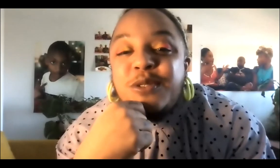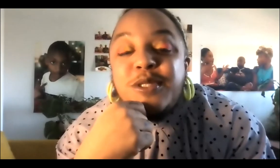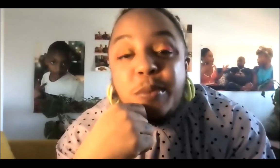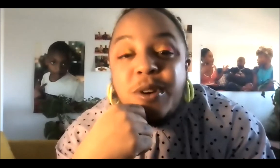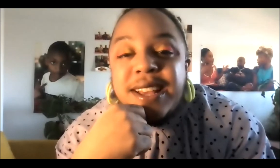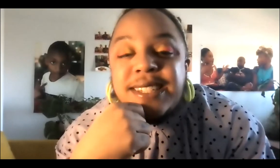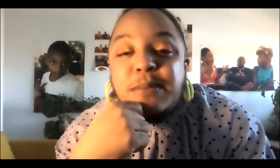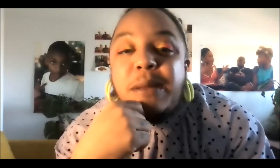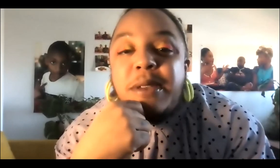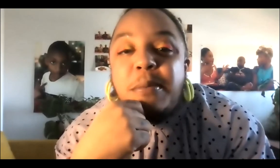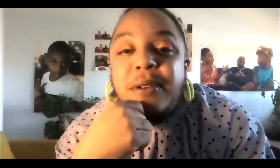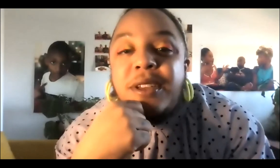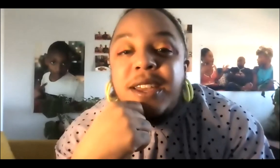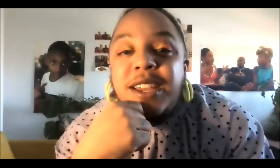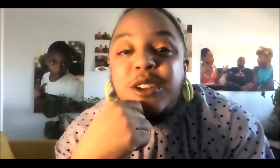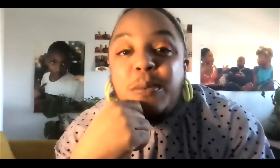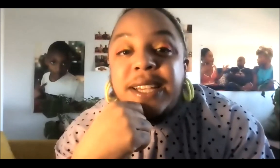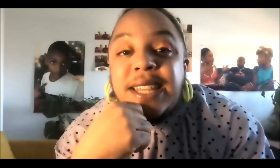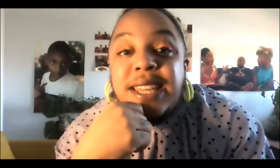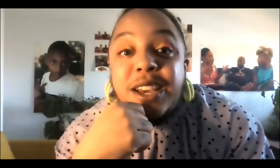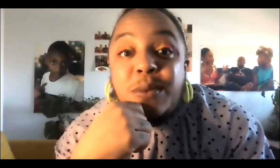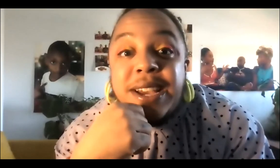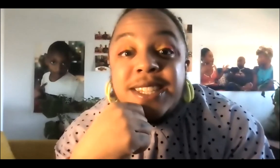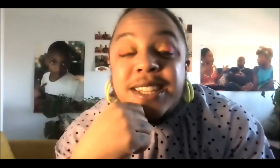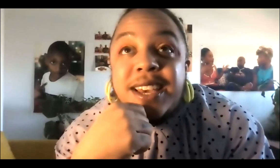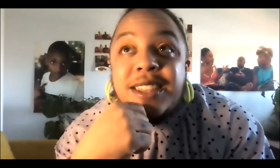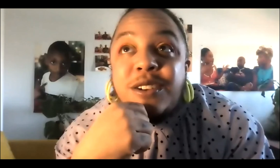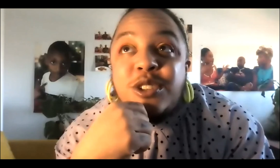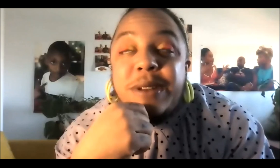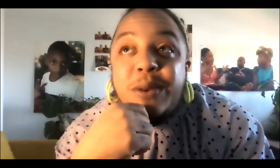sort of support us as Mad people. Because I think that otherwise, there are so many